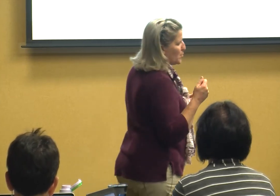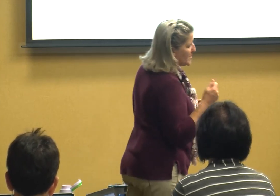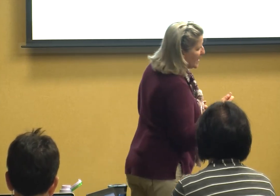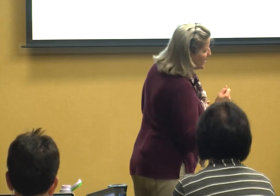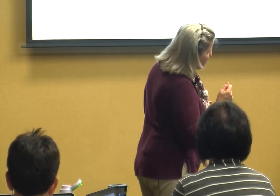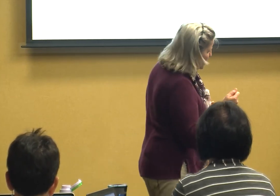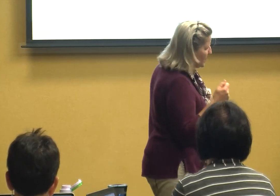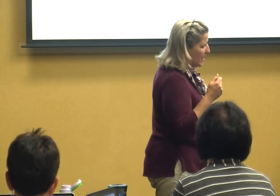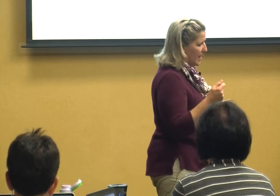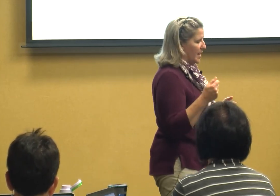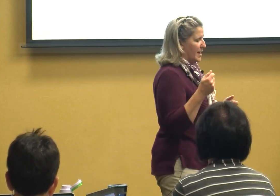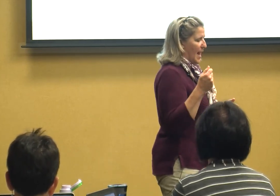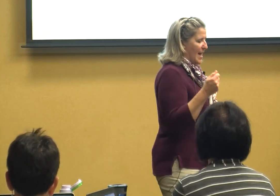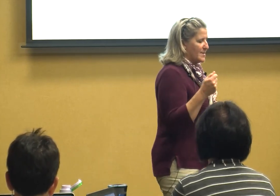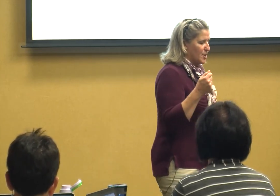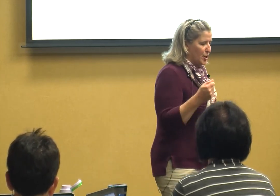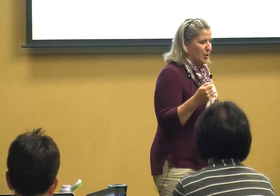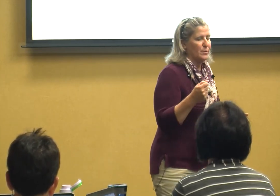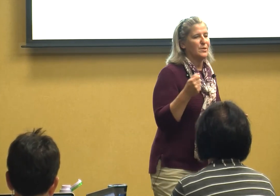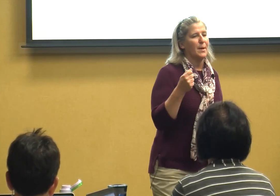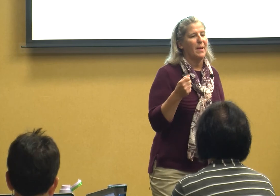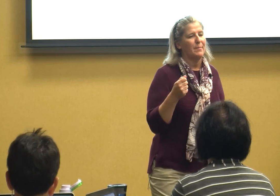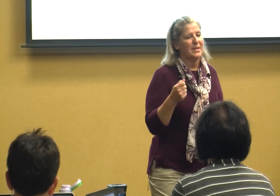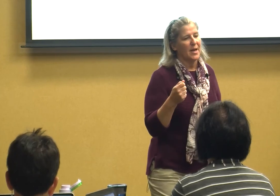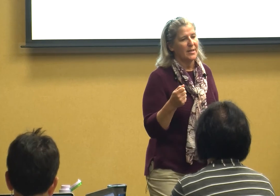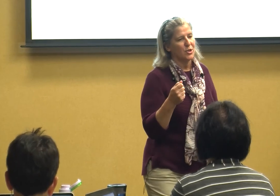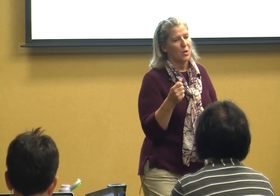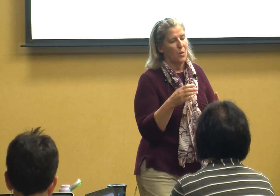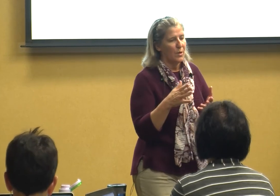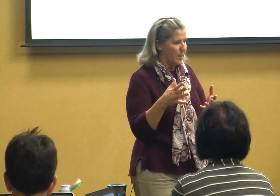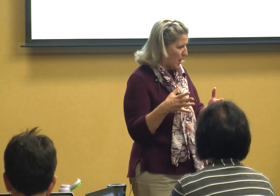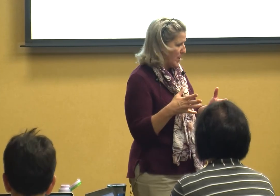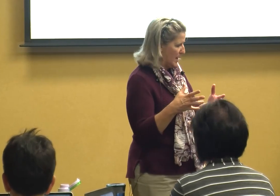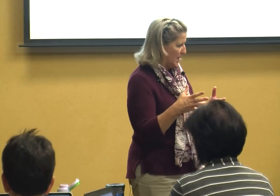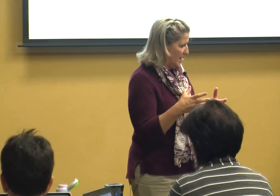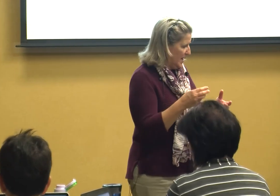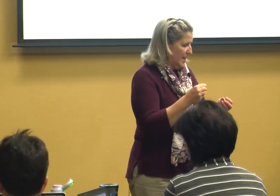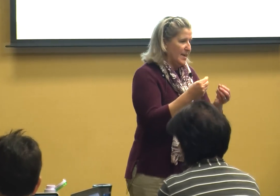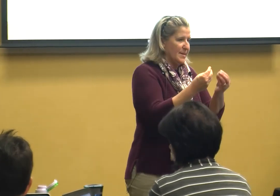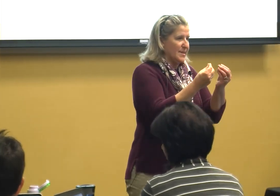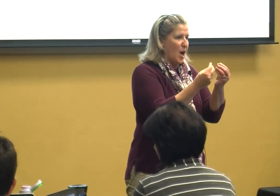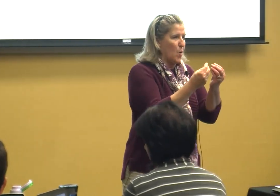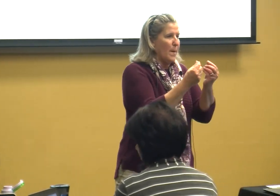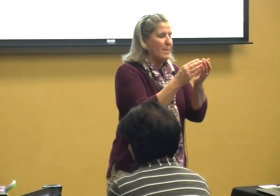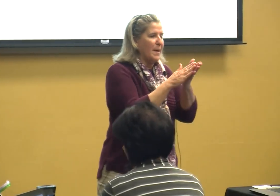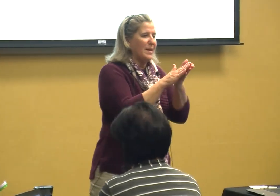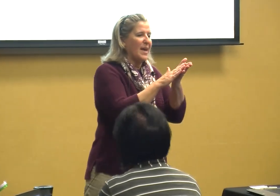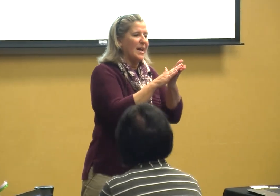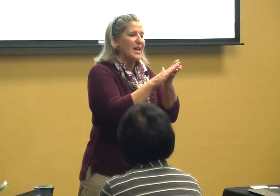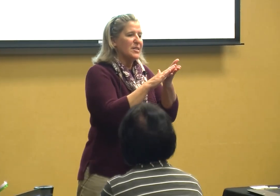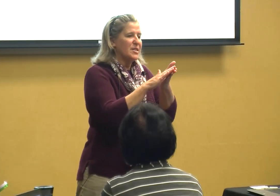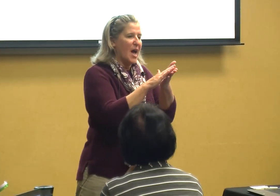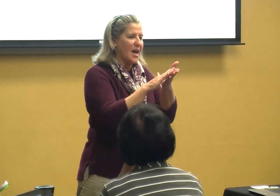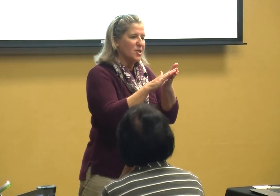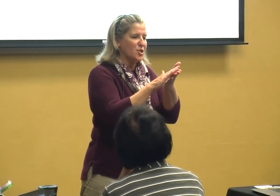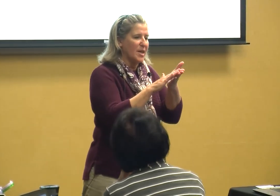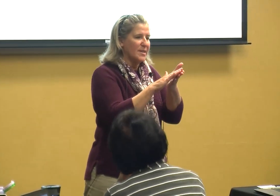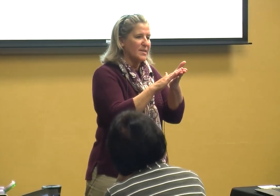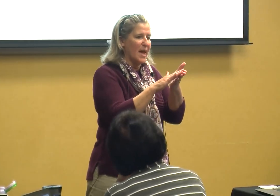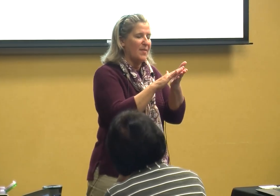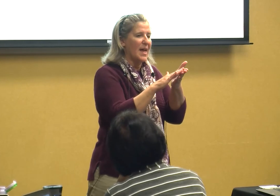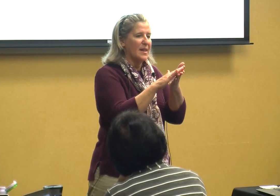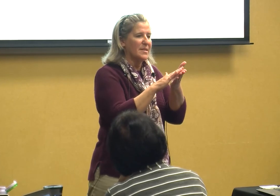presented to the kid as cues that may be touched on the body so maybe they touch this and that lets